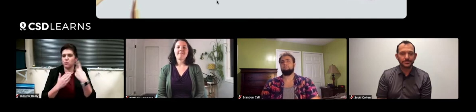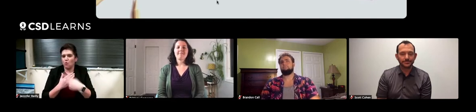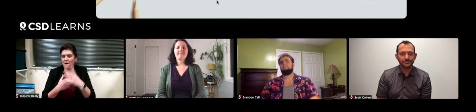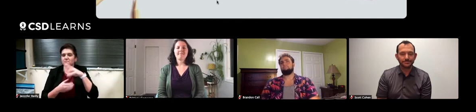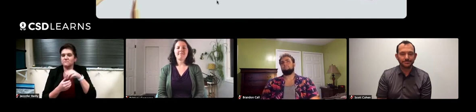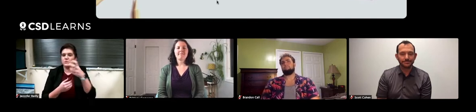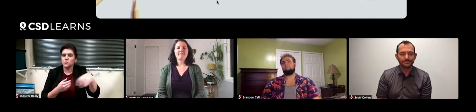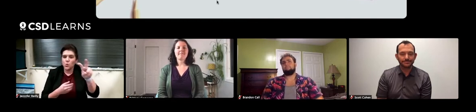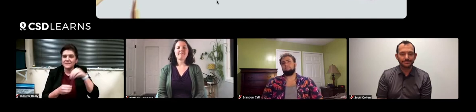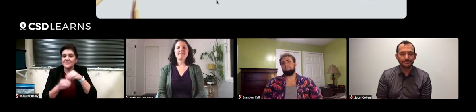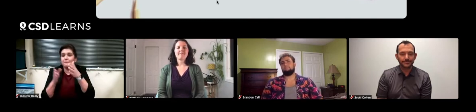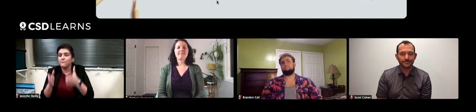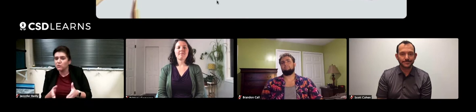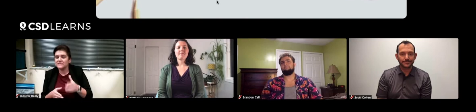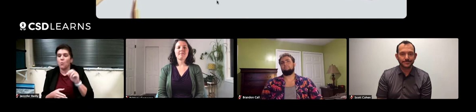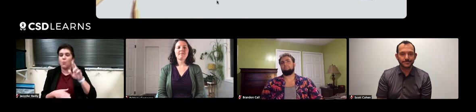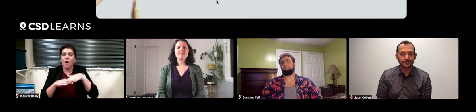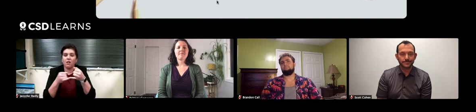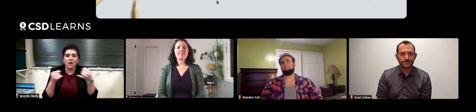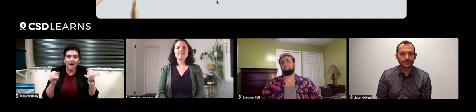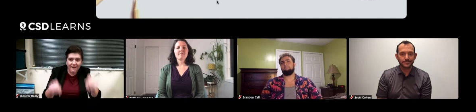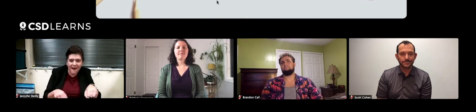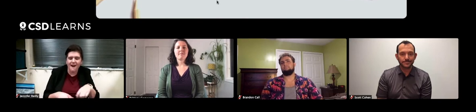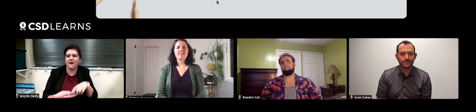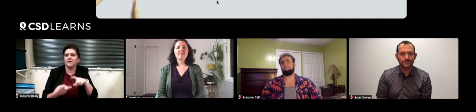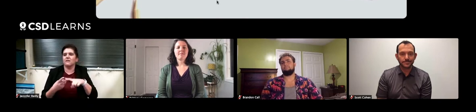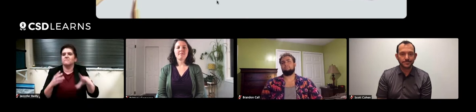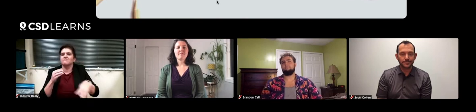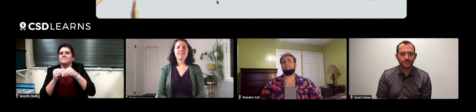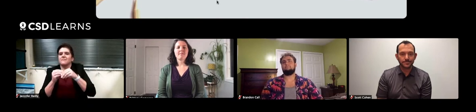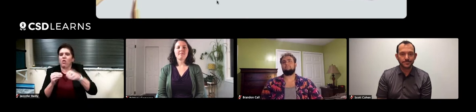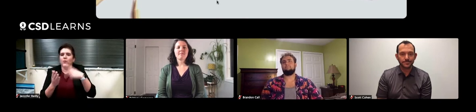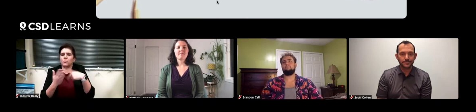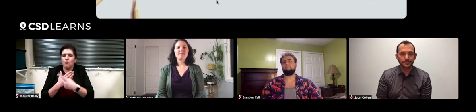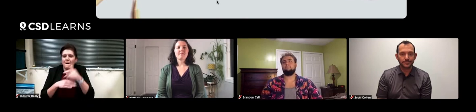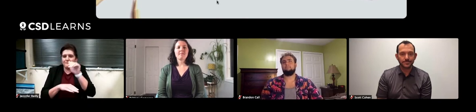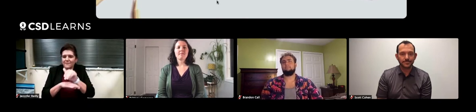including tours, either in person or online. We have also added a new program,